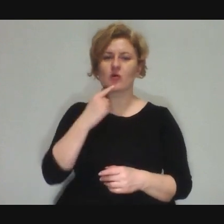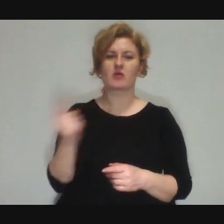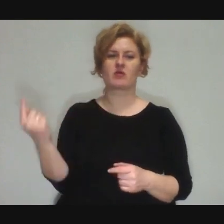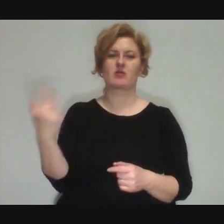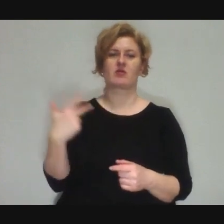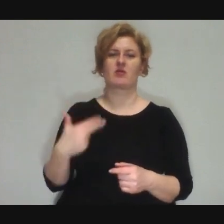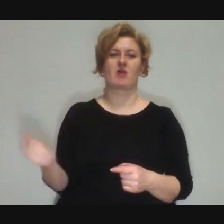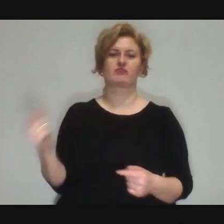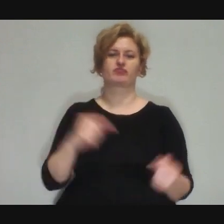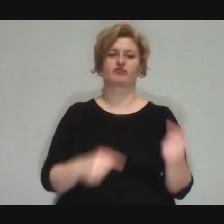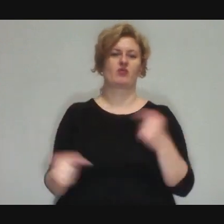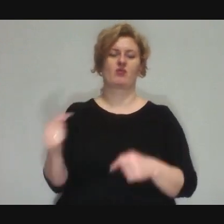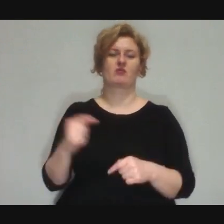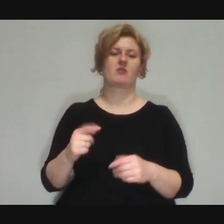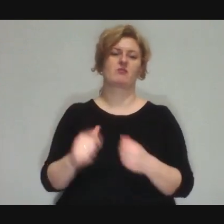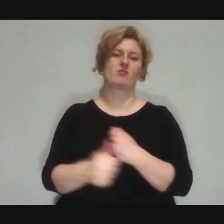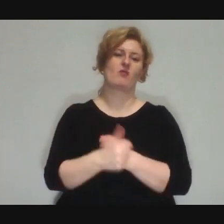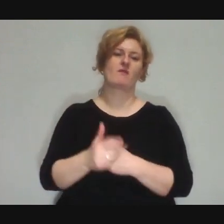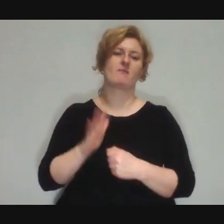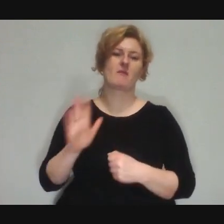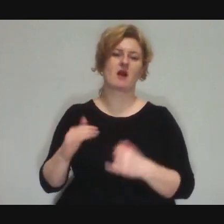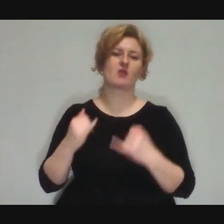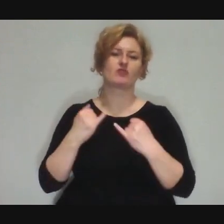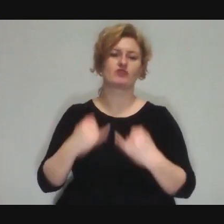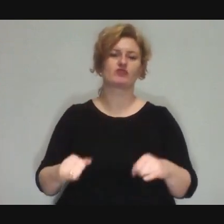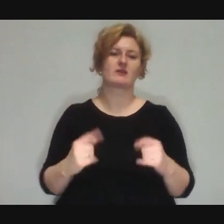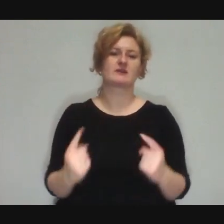because they have different situations at home, with their parents,